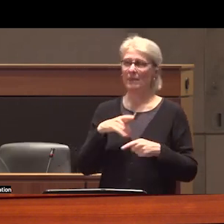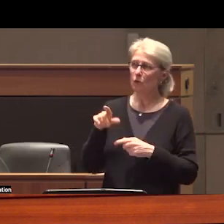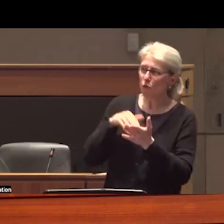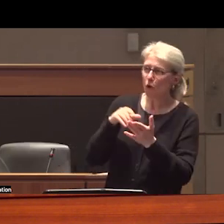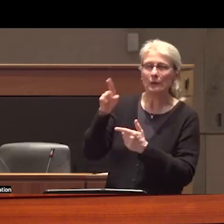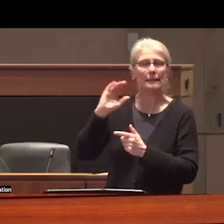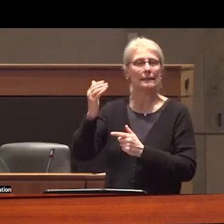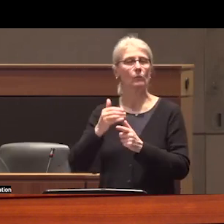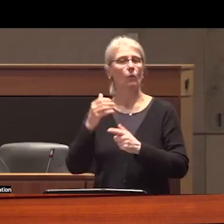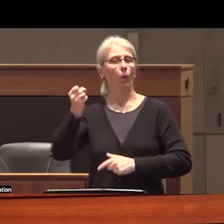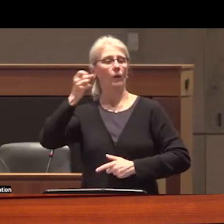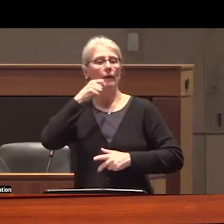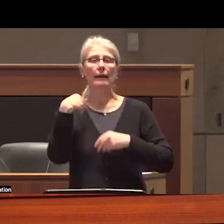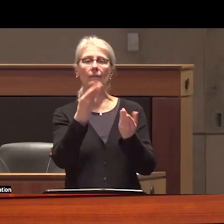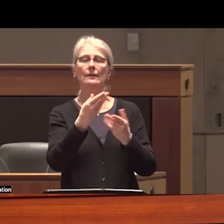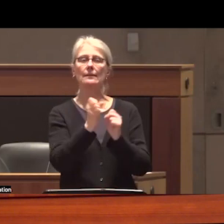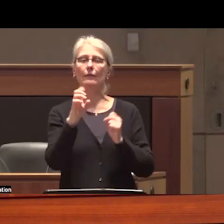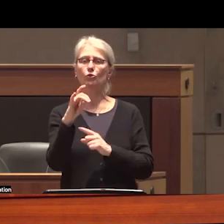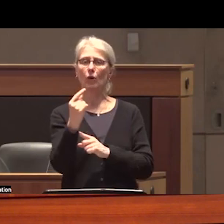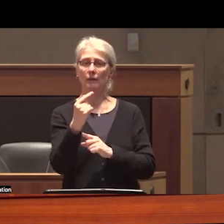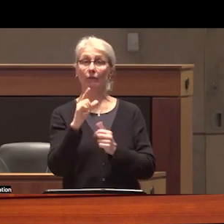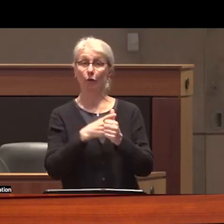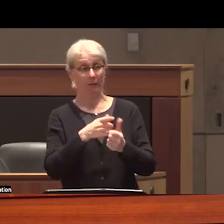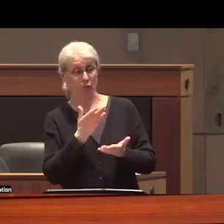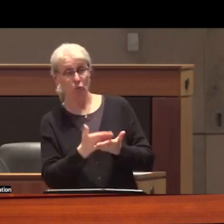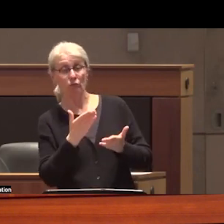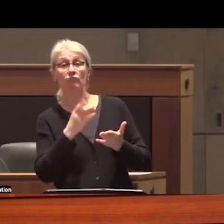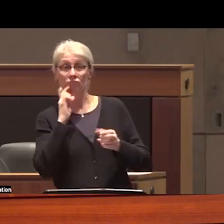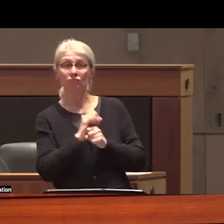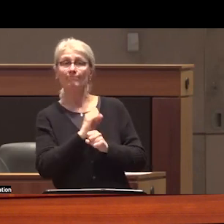prescriptions for safe Supply from them until they prove they are sick enough to deserve it